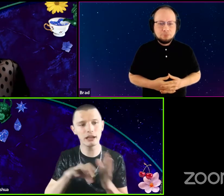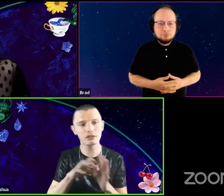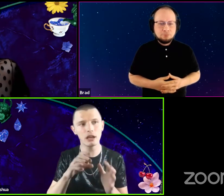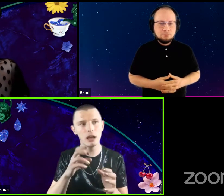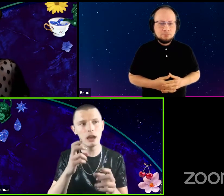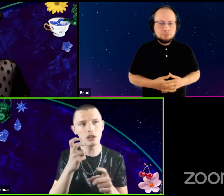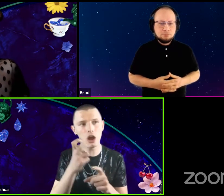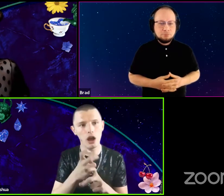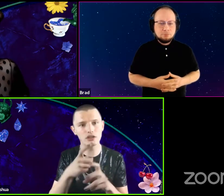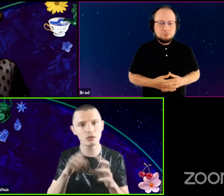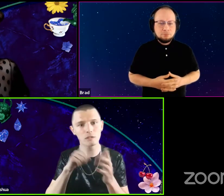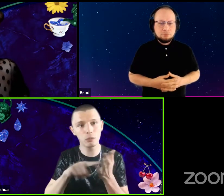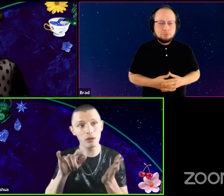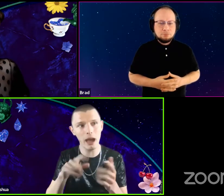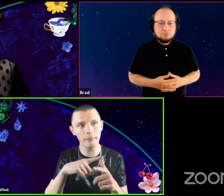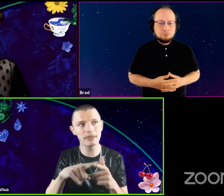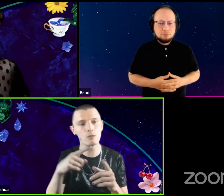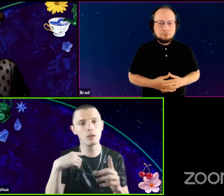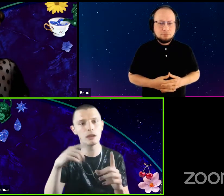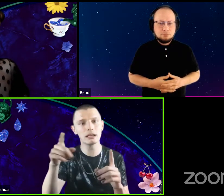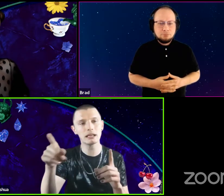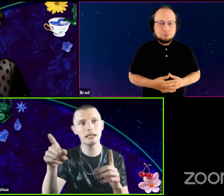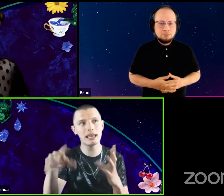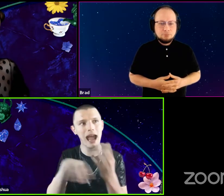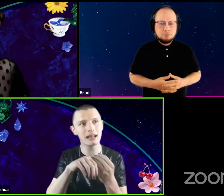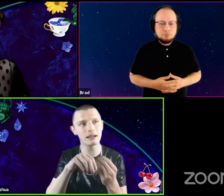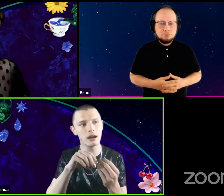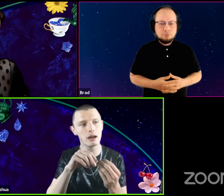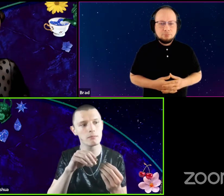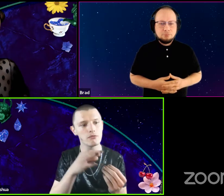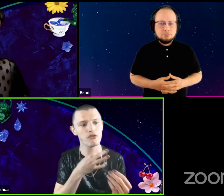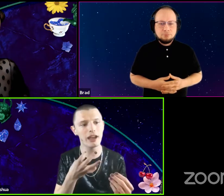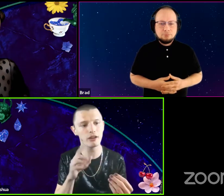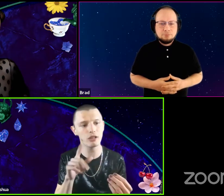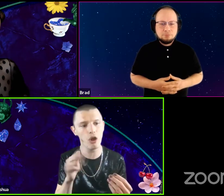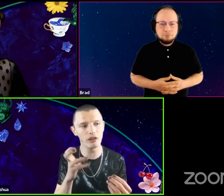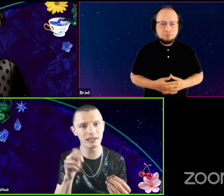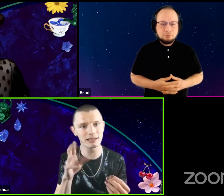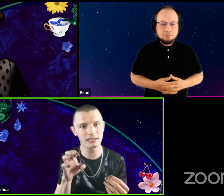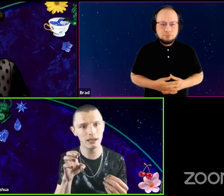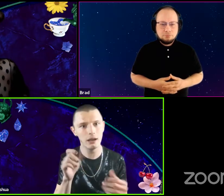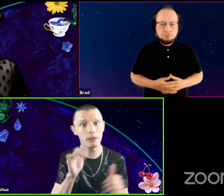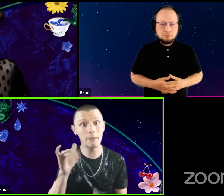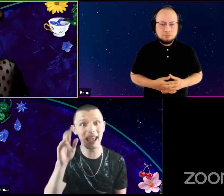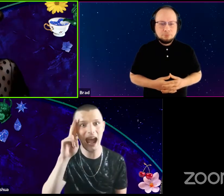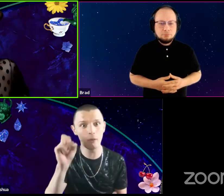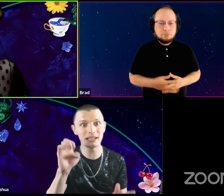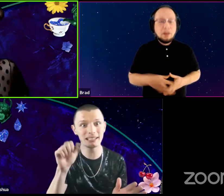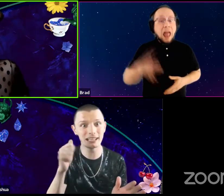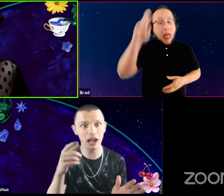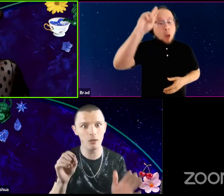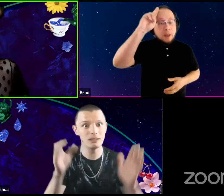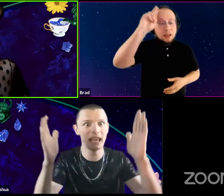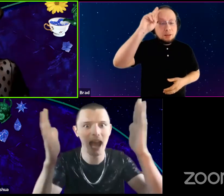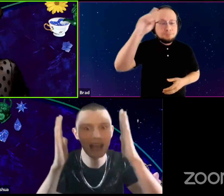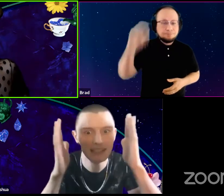it's hard to explore that, but when he added, um, Friar Lawrence. Howie Howie Seago Yes.